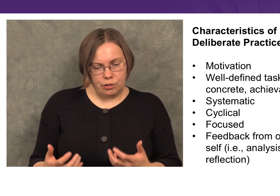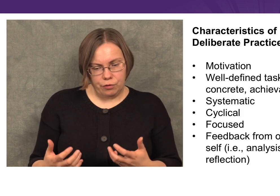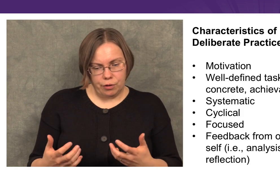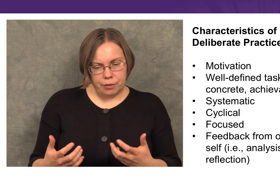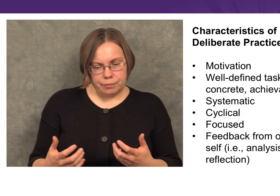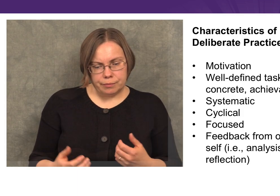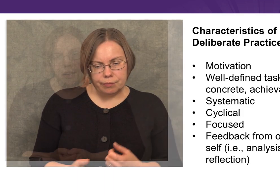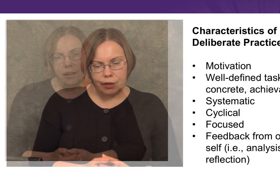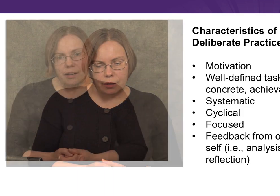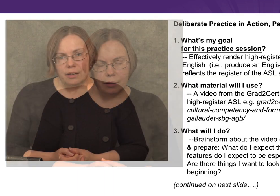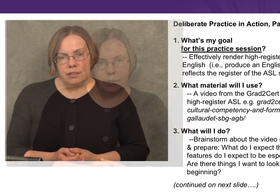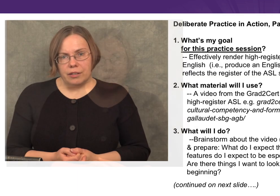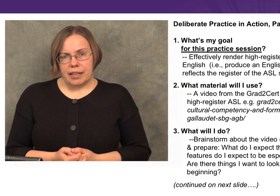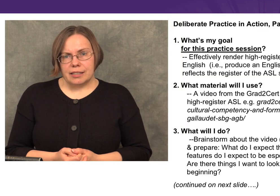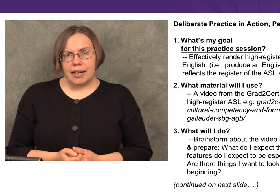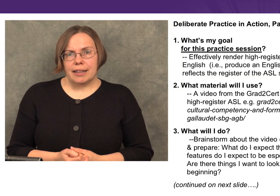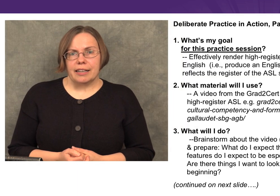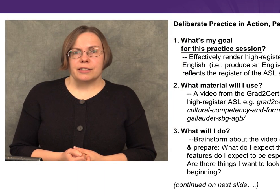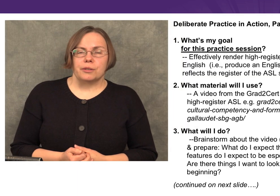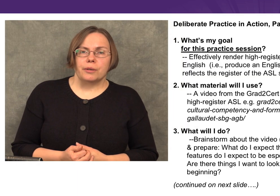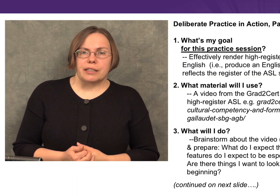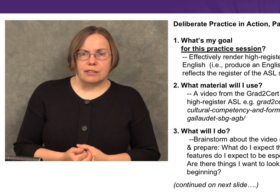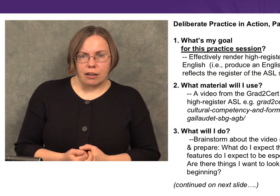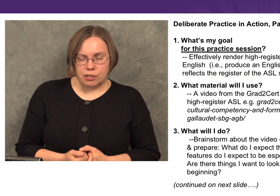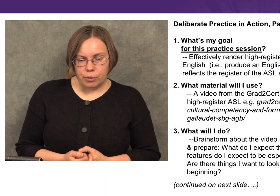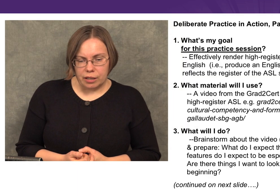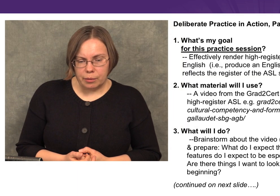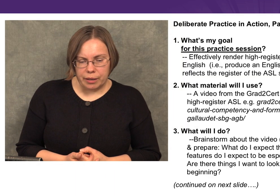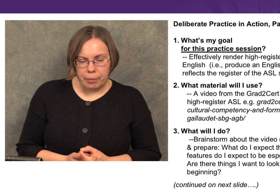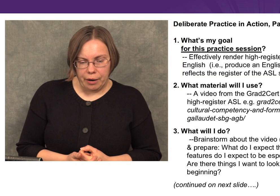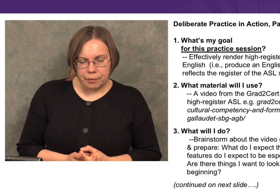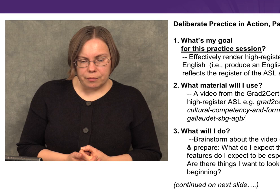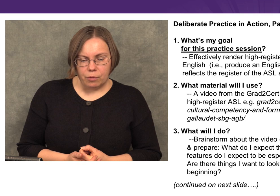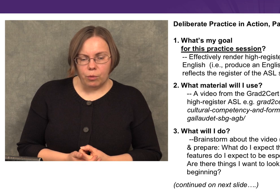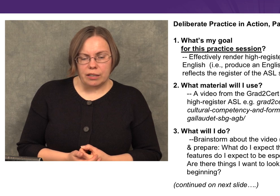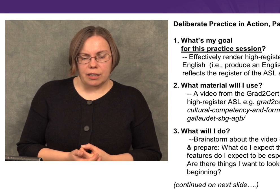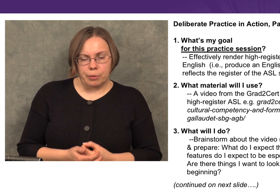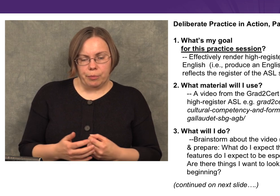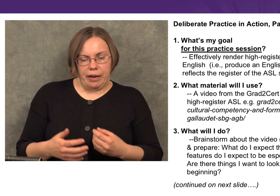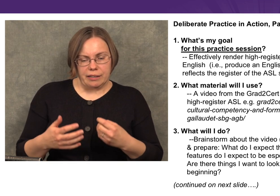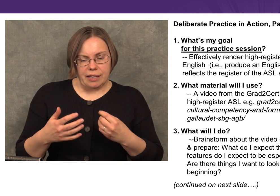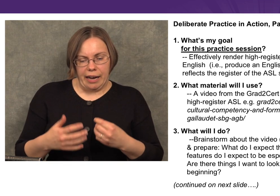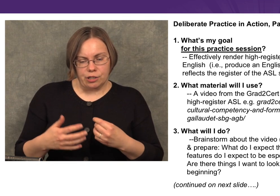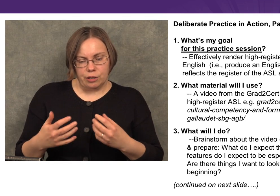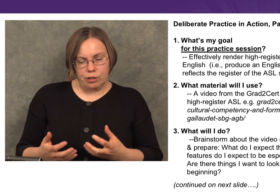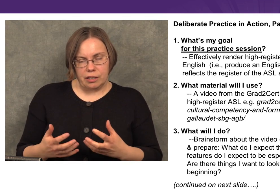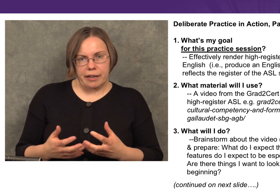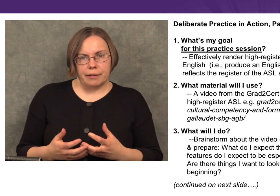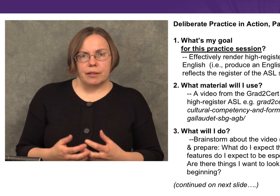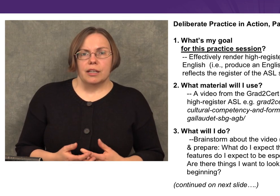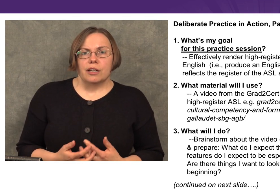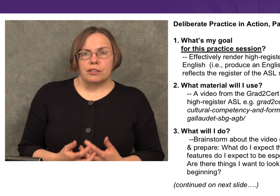and so forth. The next thing I’d like to do is talk to you a little bit about what deliberate practice actually looks like.